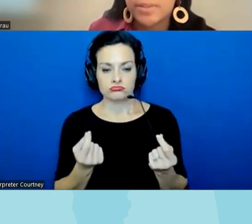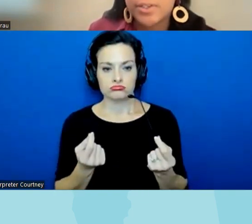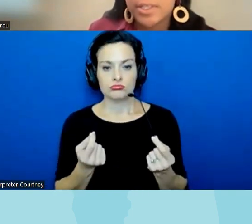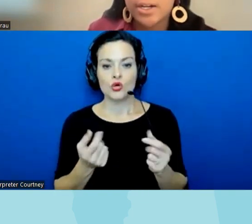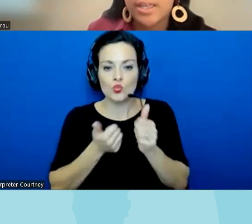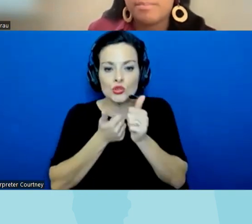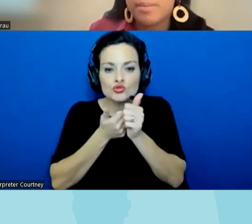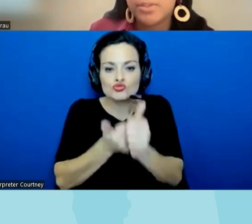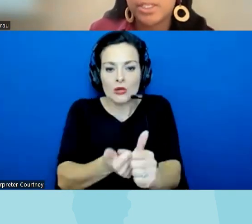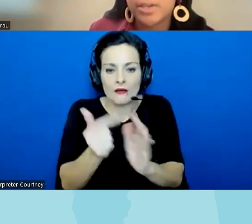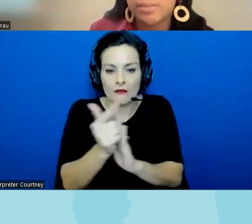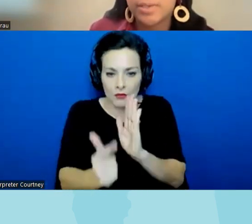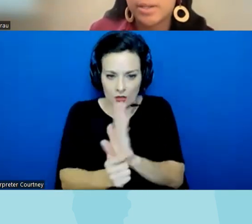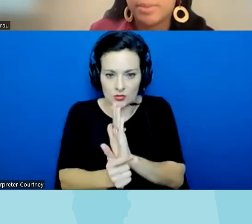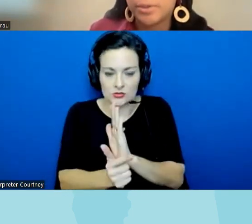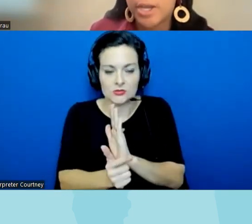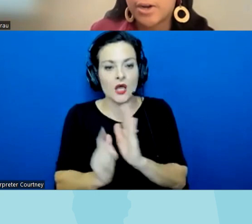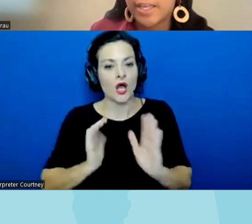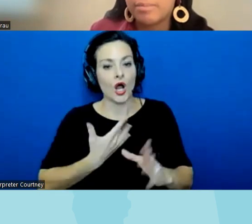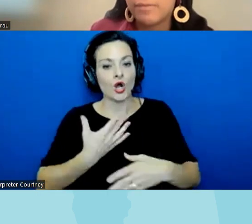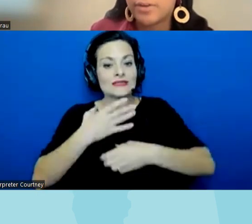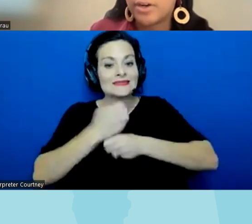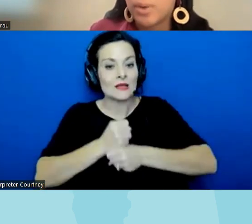and leg lator and Publishing our summaries on a bill tracker that could be found on our